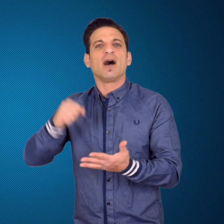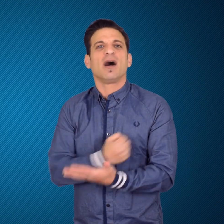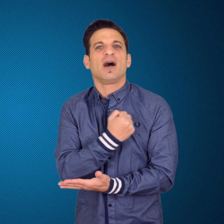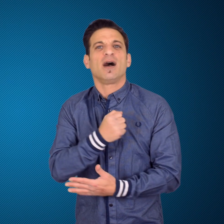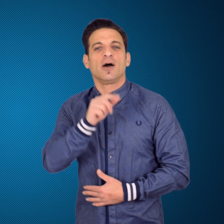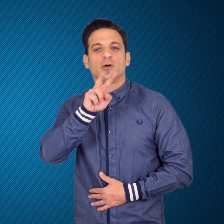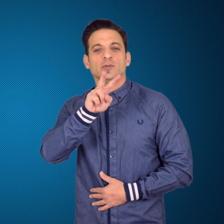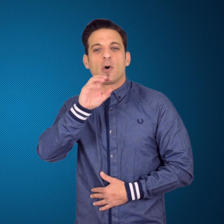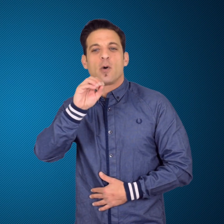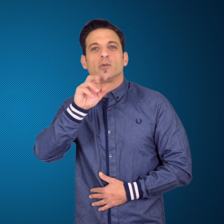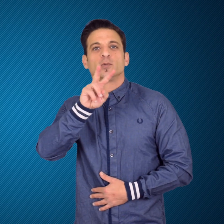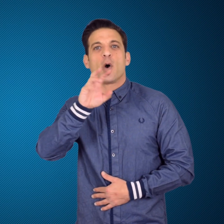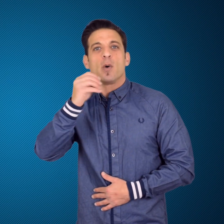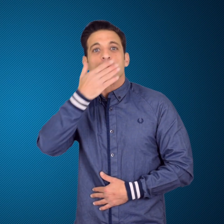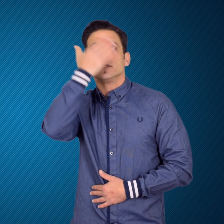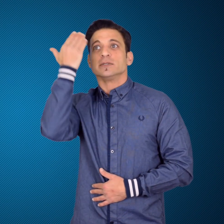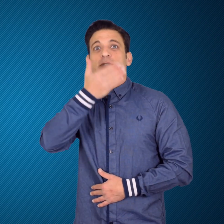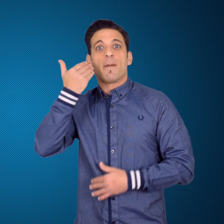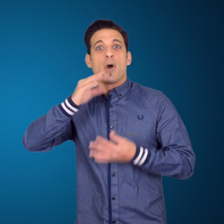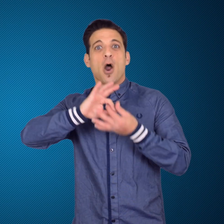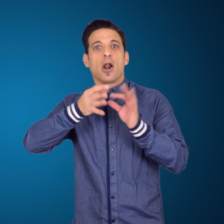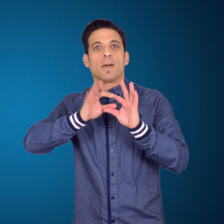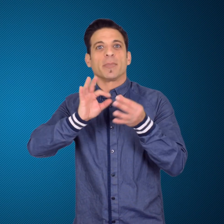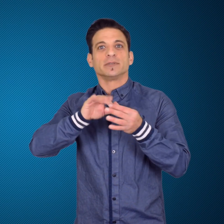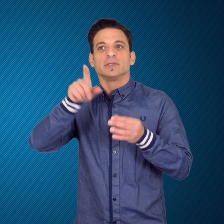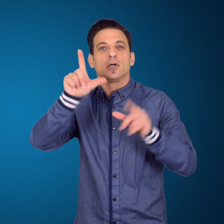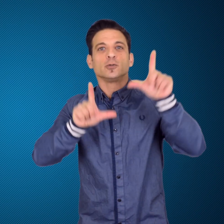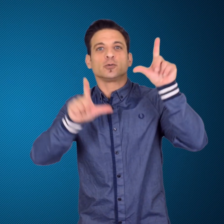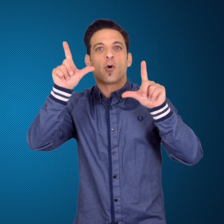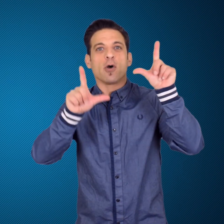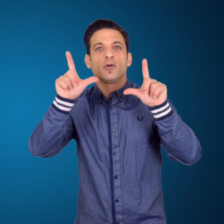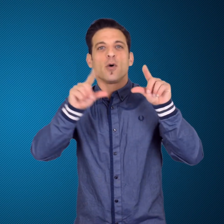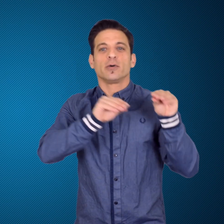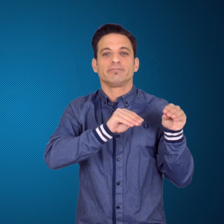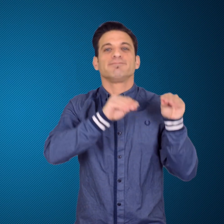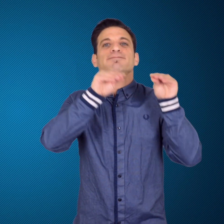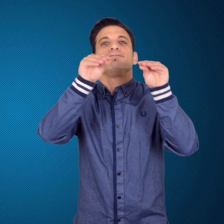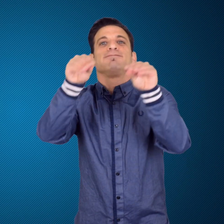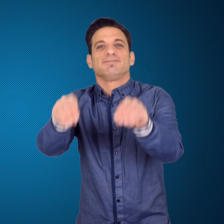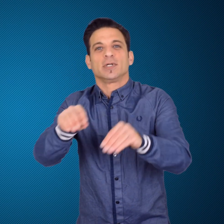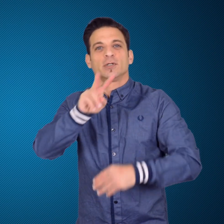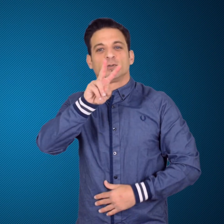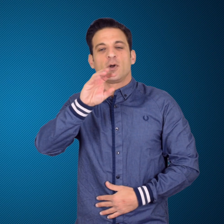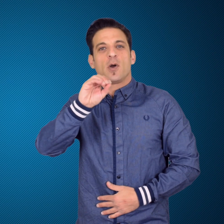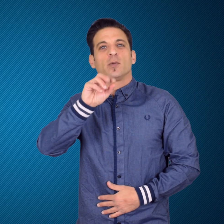She is taking advantage of the delay to get more time